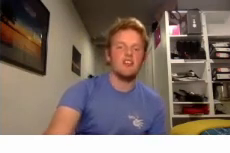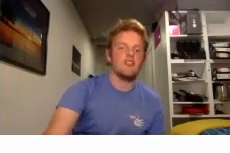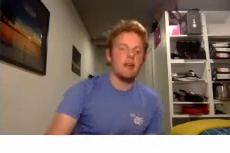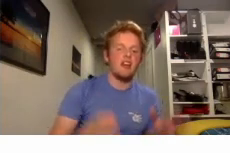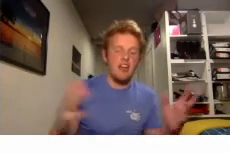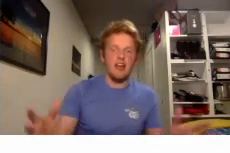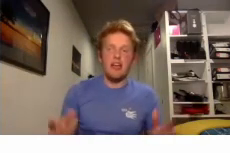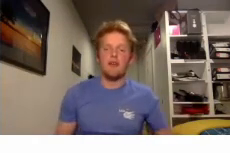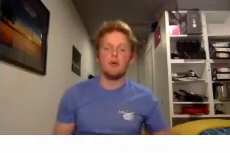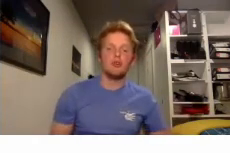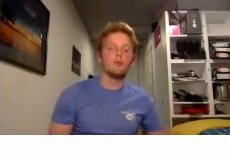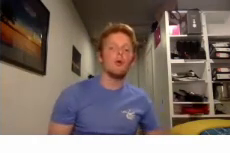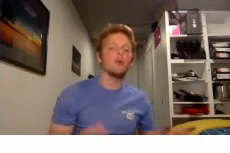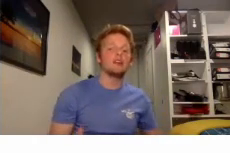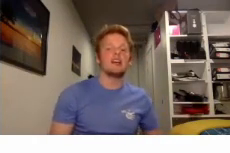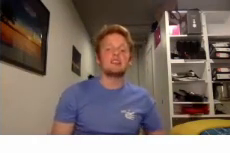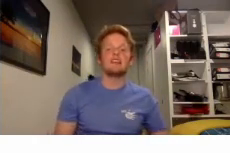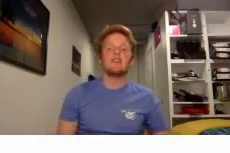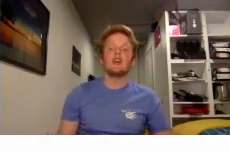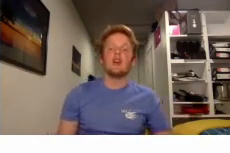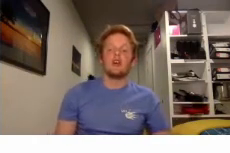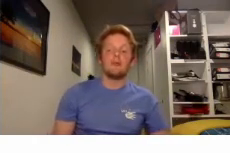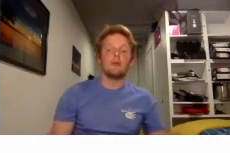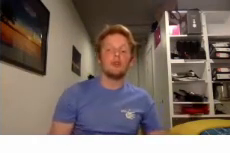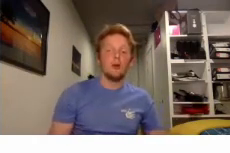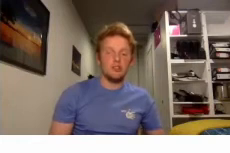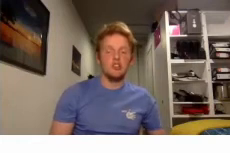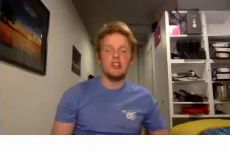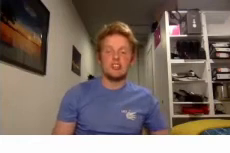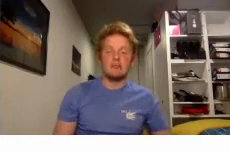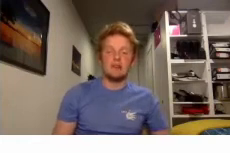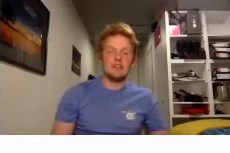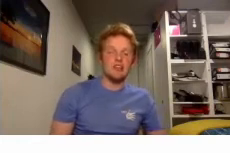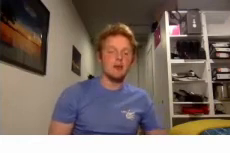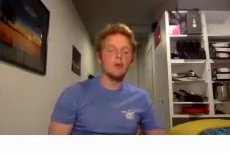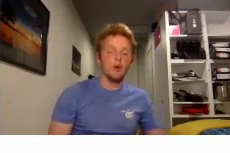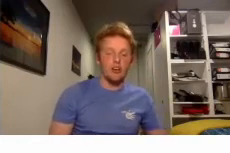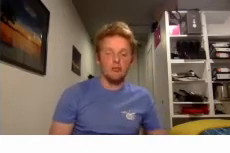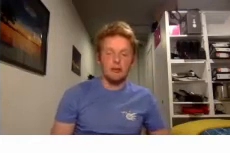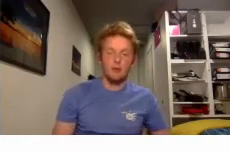make up everyone feel more connected and give people the opportunity to meet more Deaf people